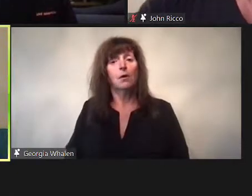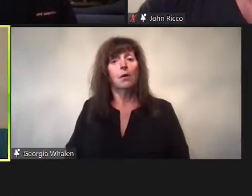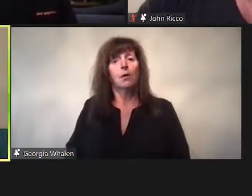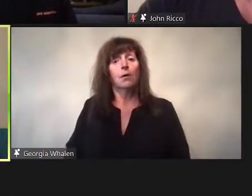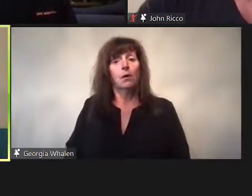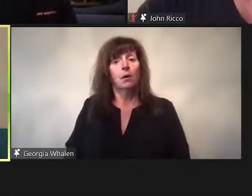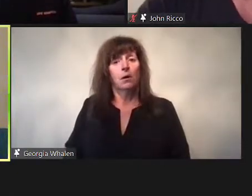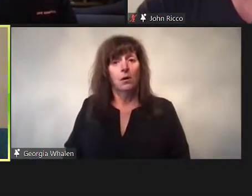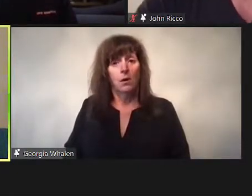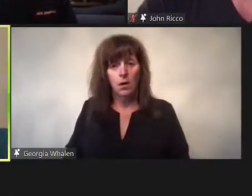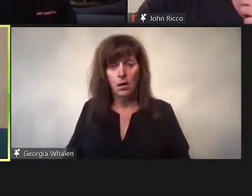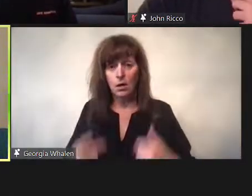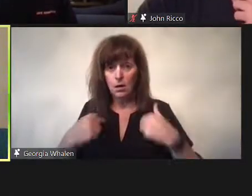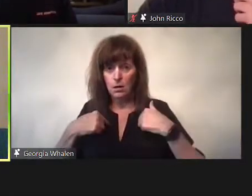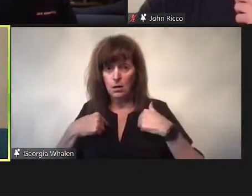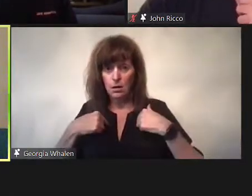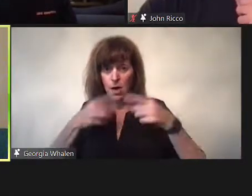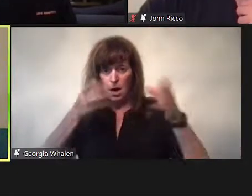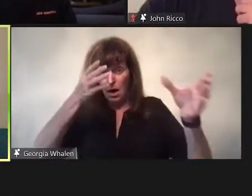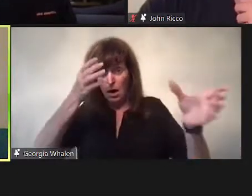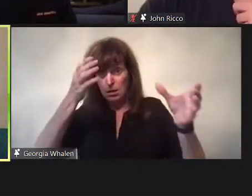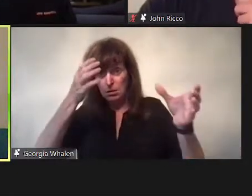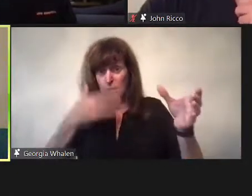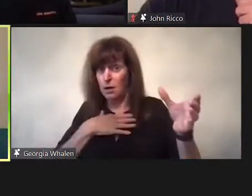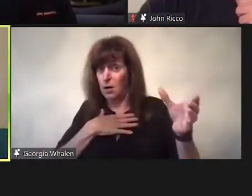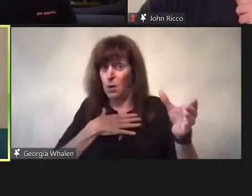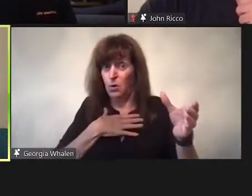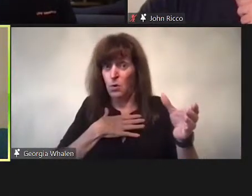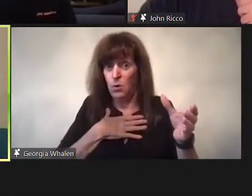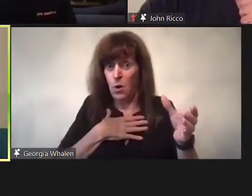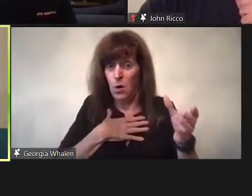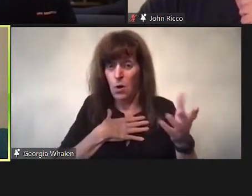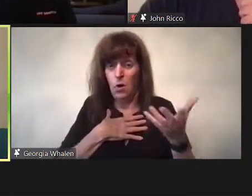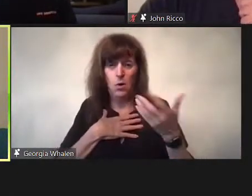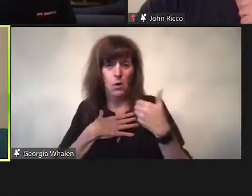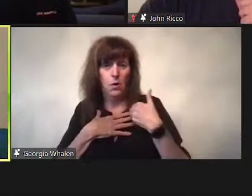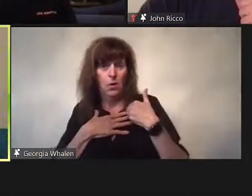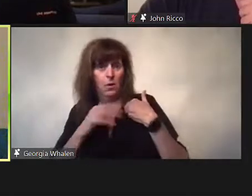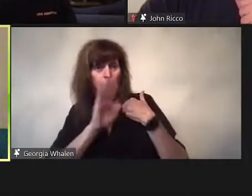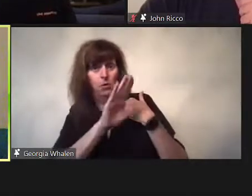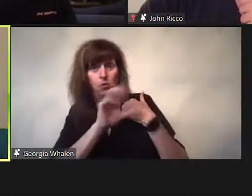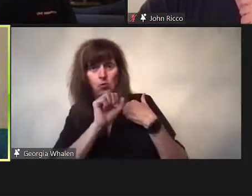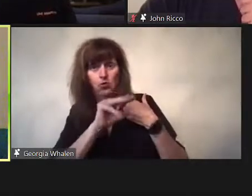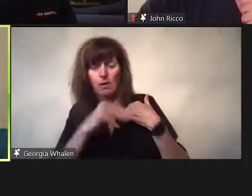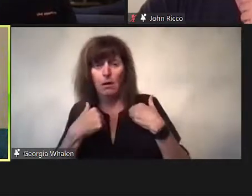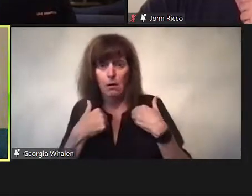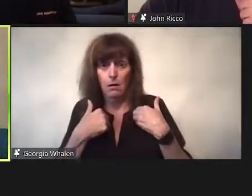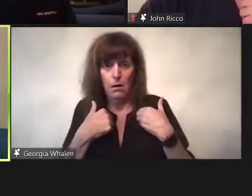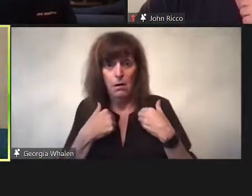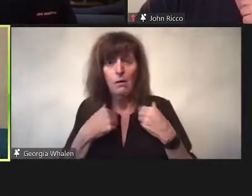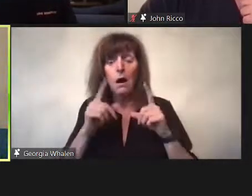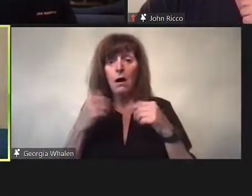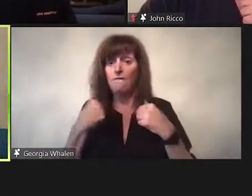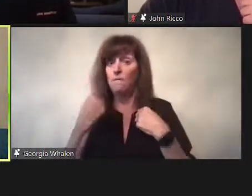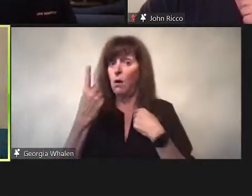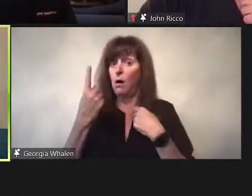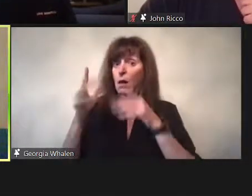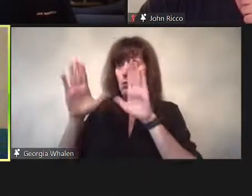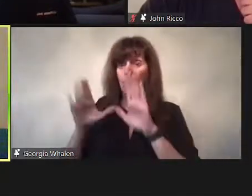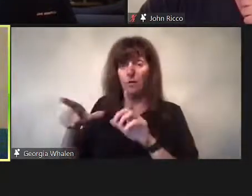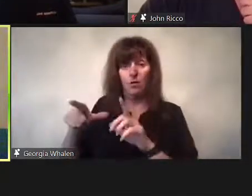where there is a distinction between governmentally and the corporations you talked about.